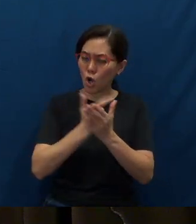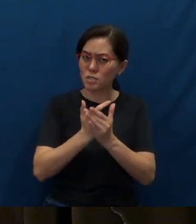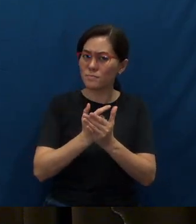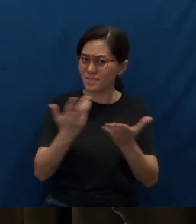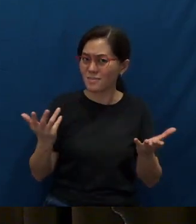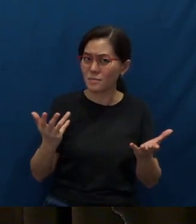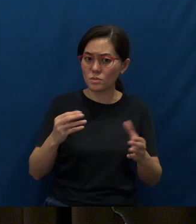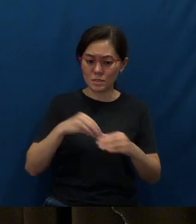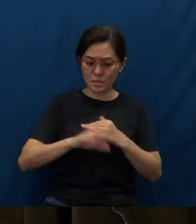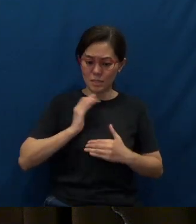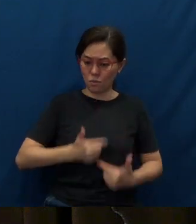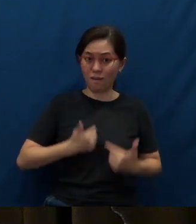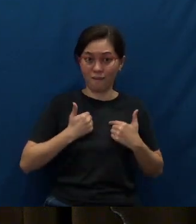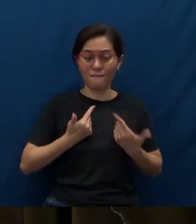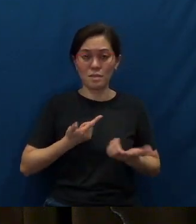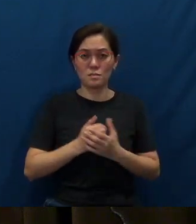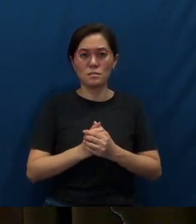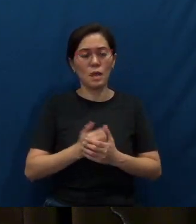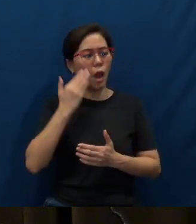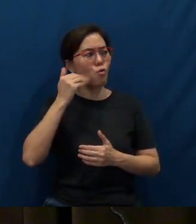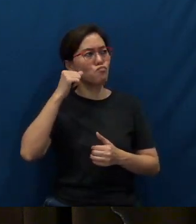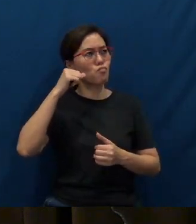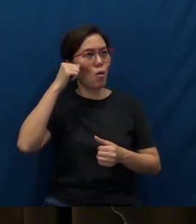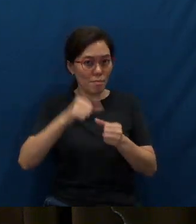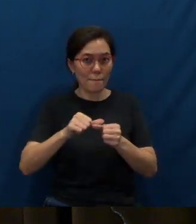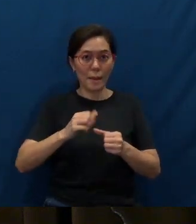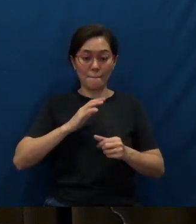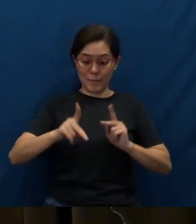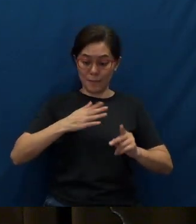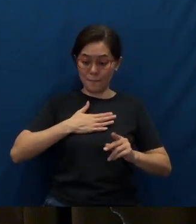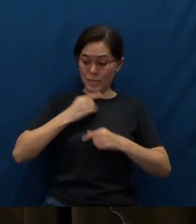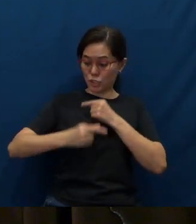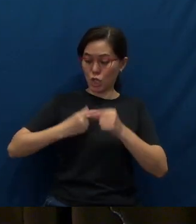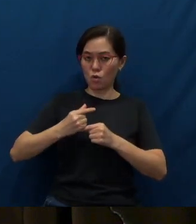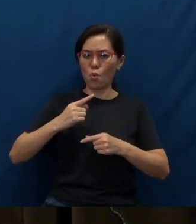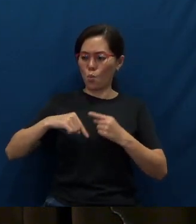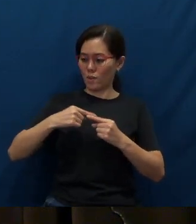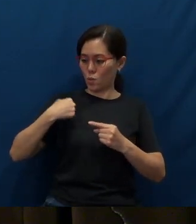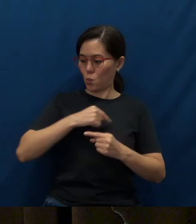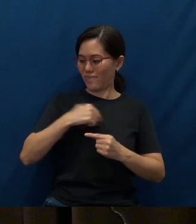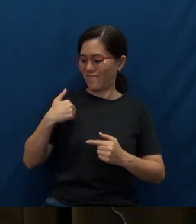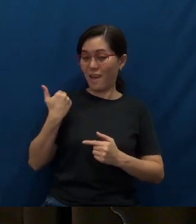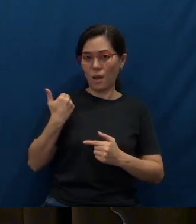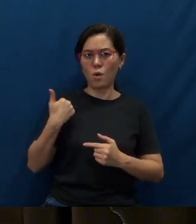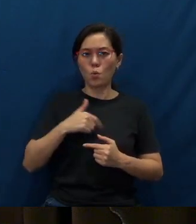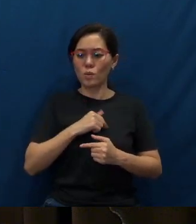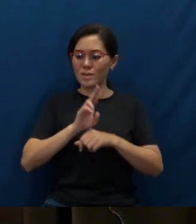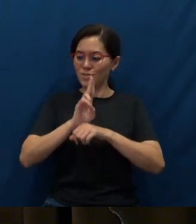You know, I remember - at least for people in my generation - when we were young, we used to go out witnessing.